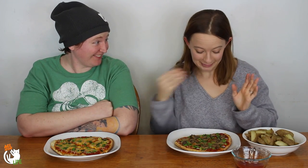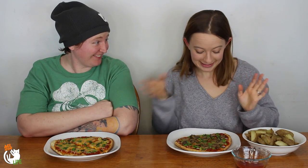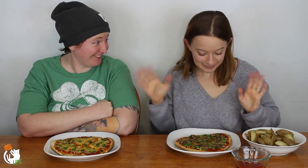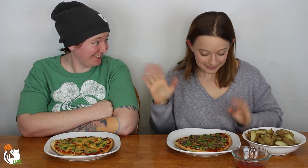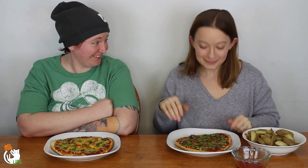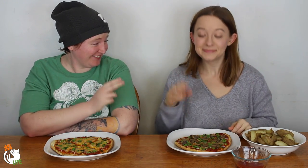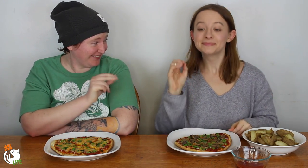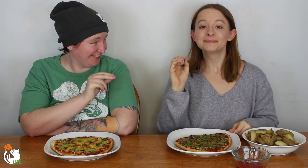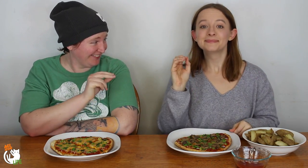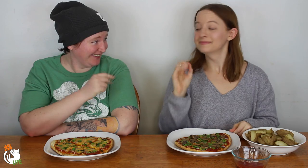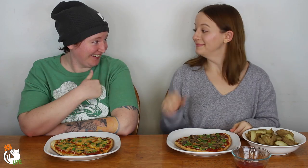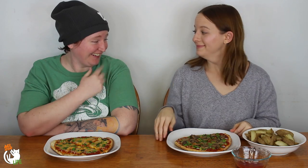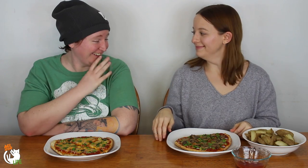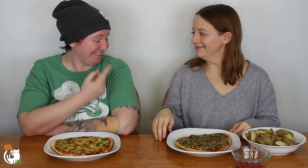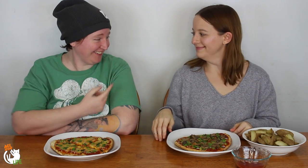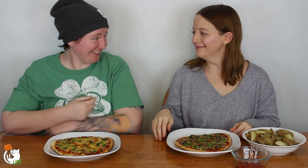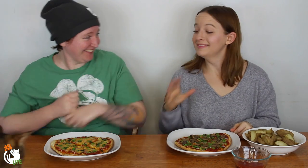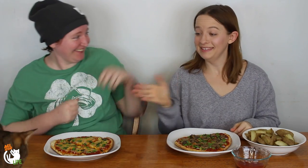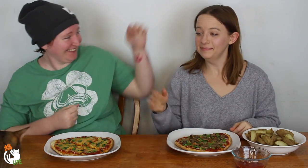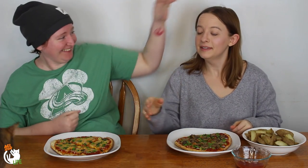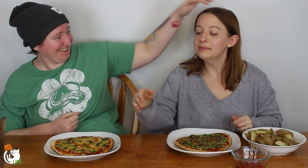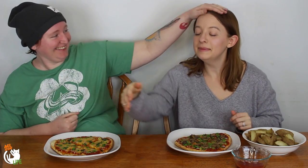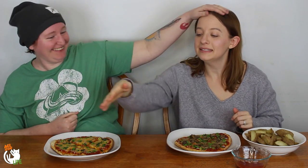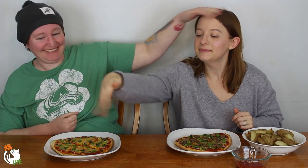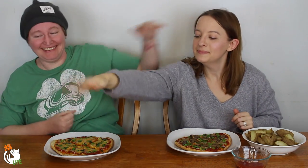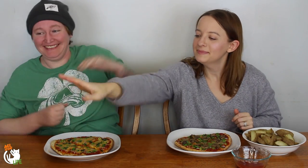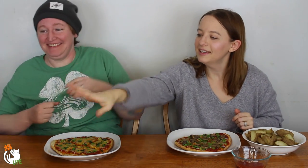Fine I'll talk, you eat. - No, no I'll go ahead and talk first.